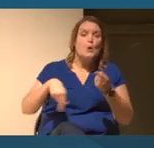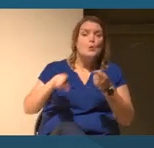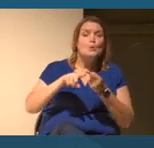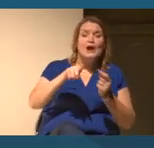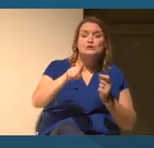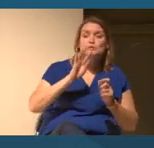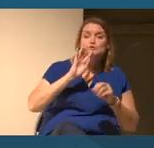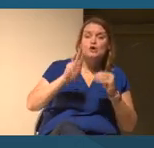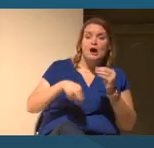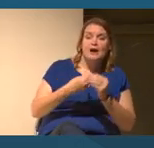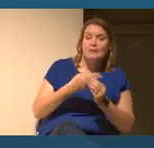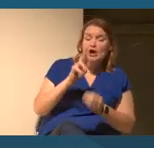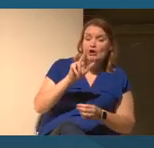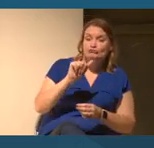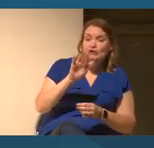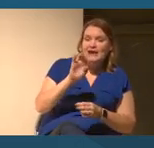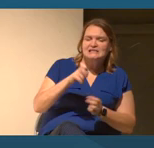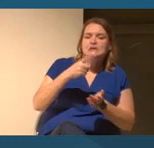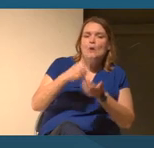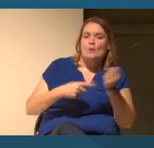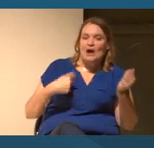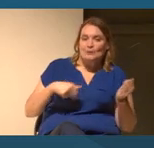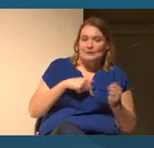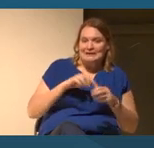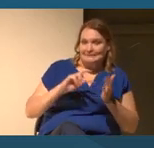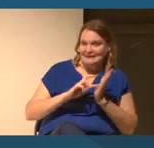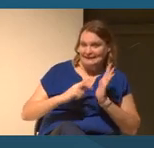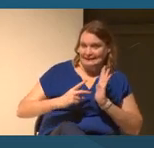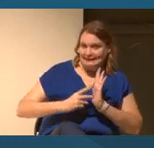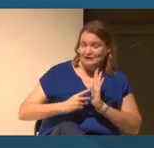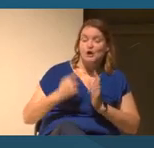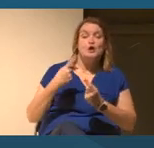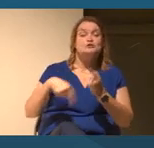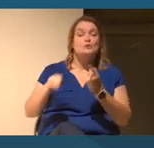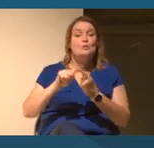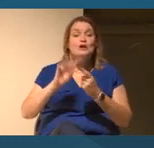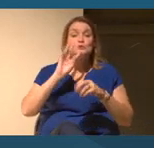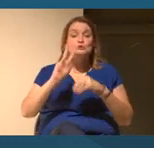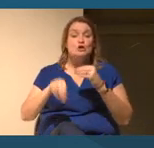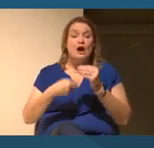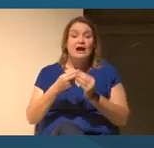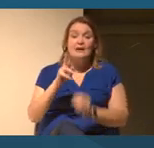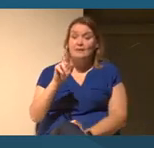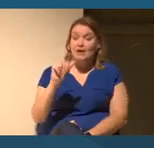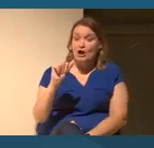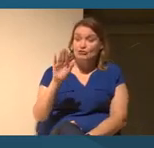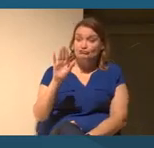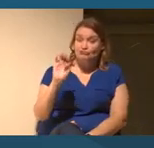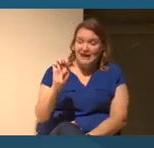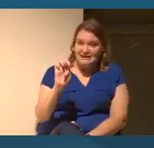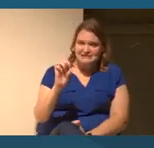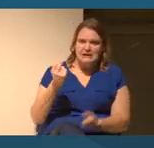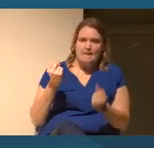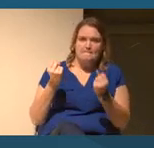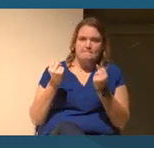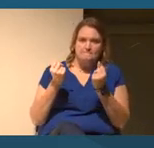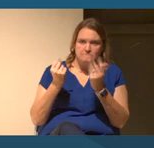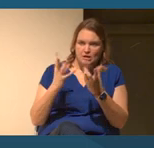Because when you speak about race, it is a multicultural concept, it is a multilingual